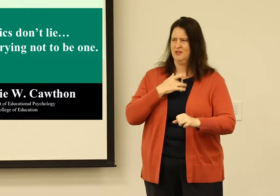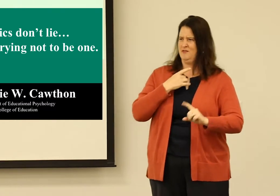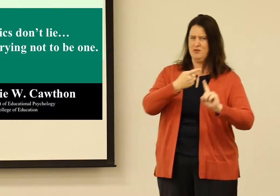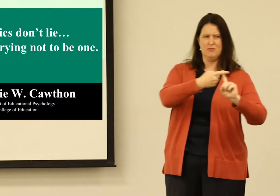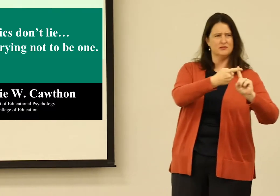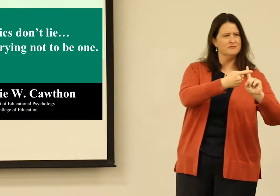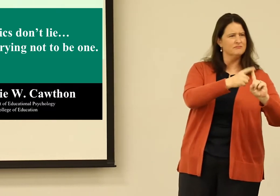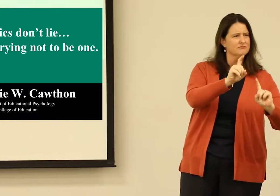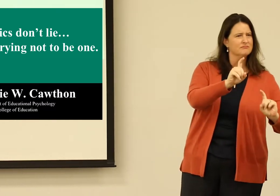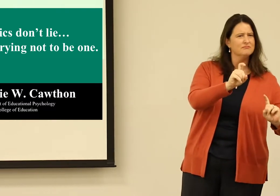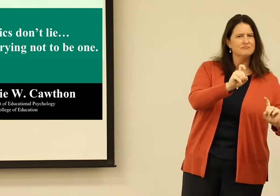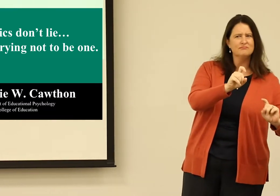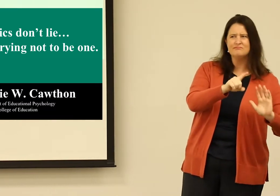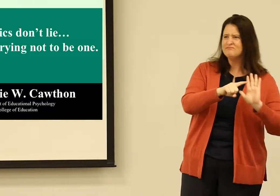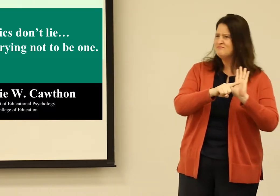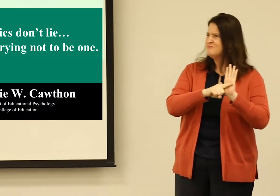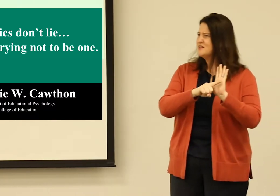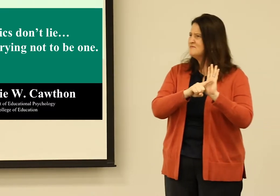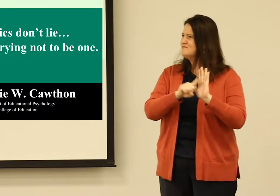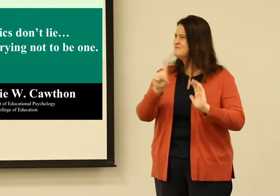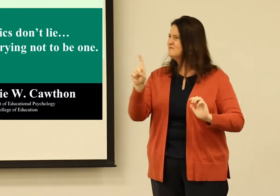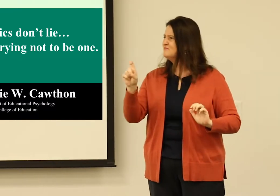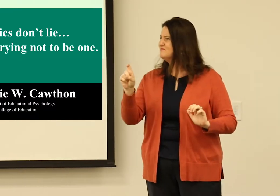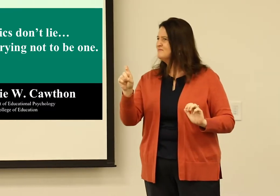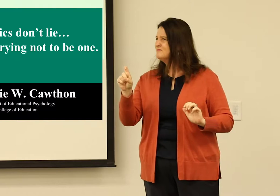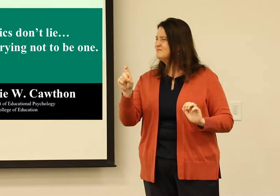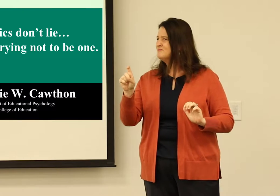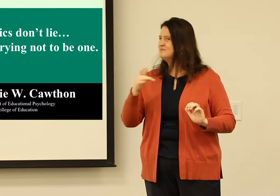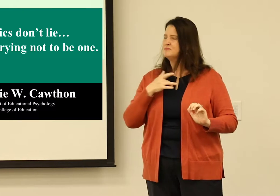What does it mean to be a statistic? Does it have a positive connotation?